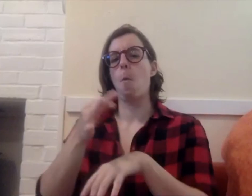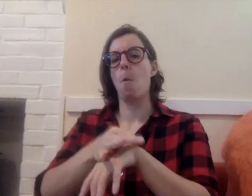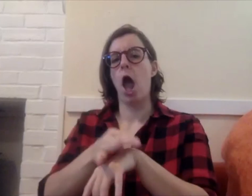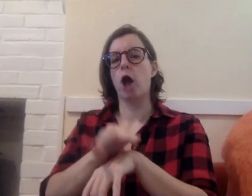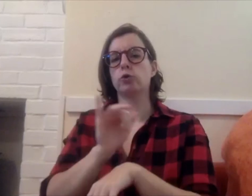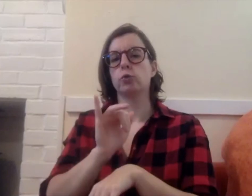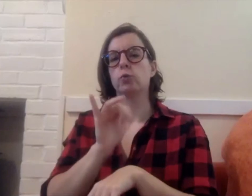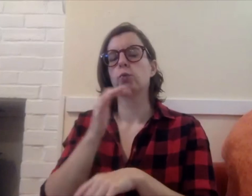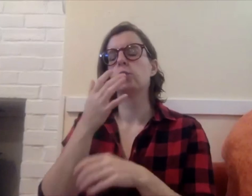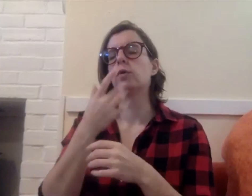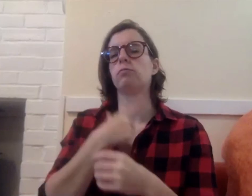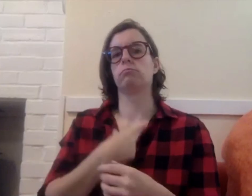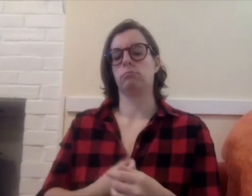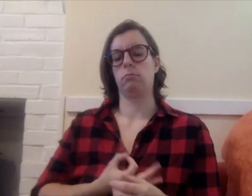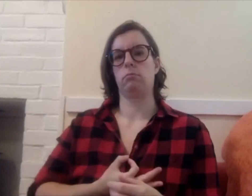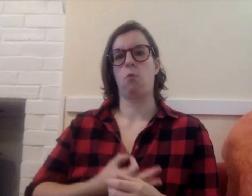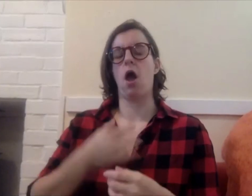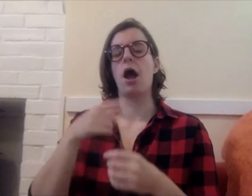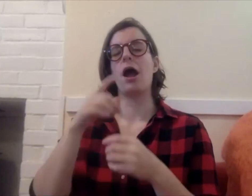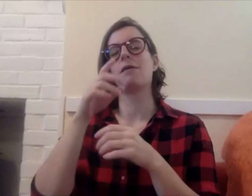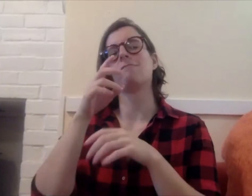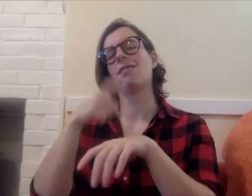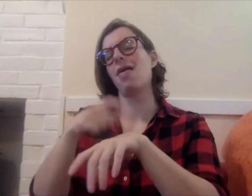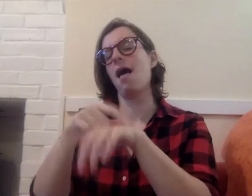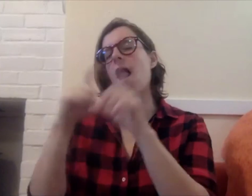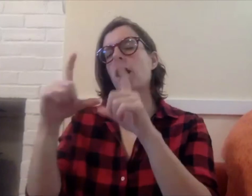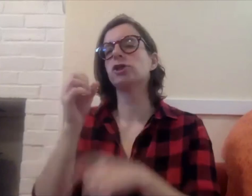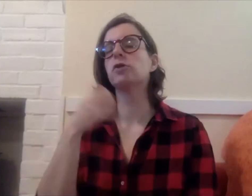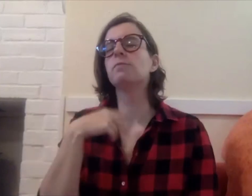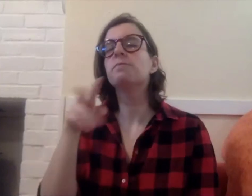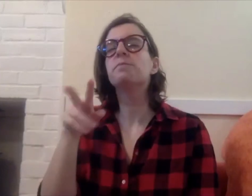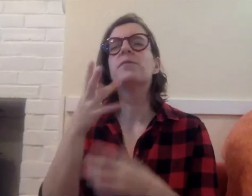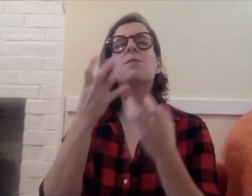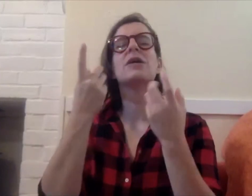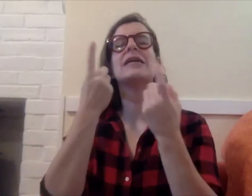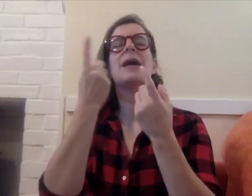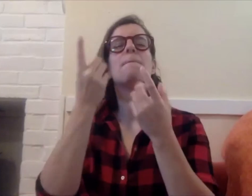And then I also had this neat like pocket watch on a necklace